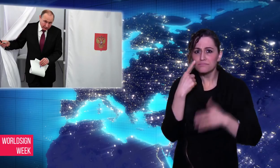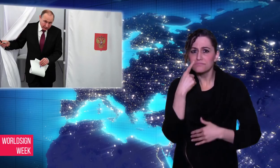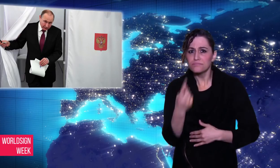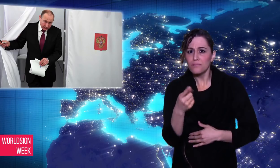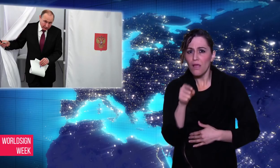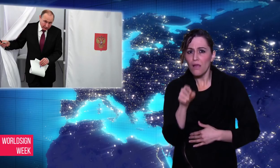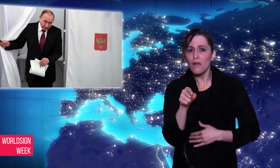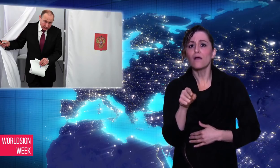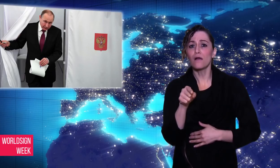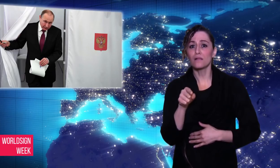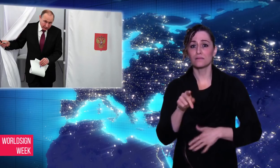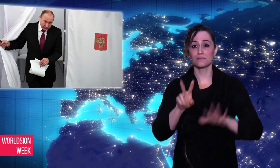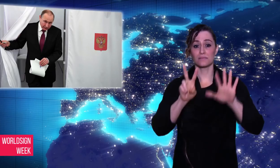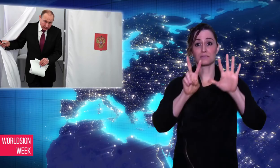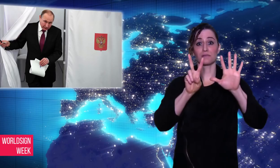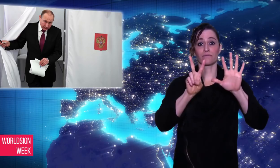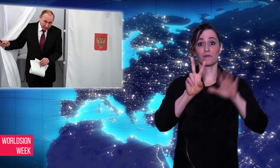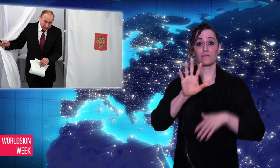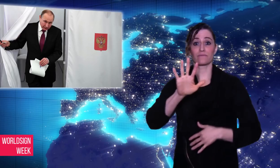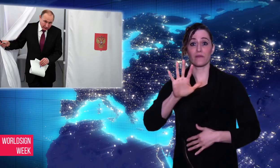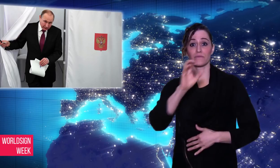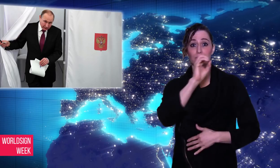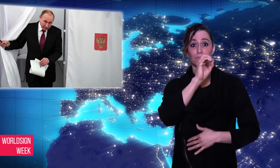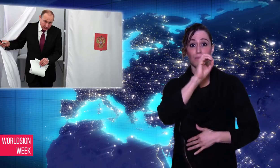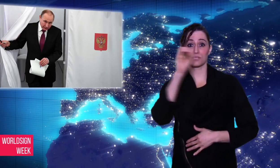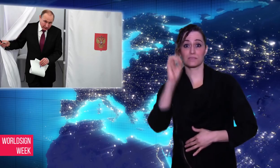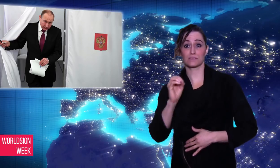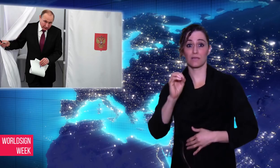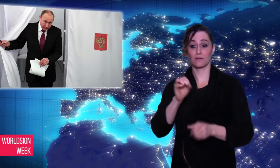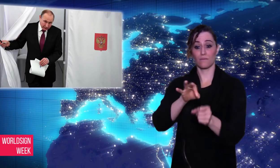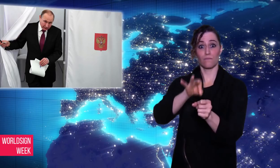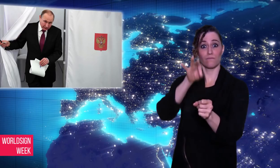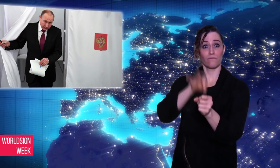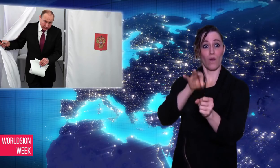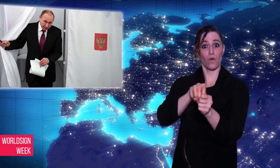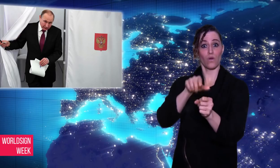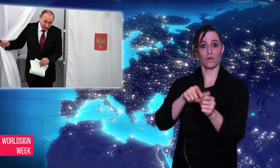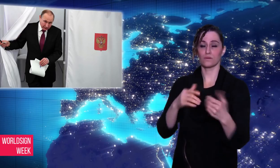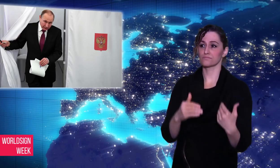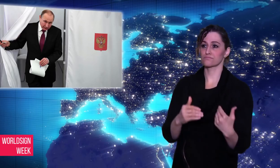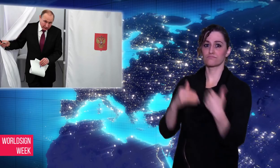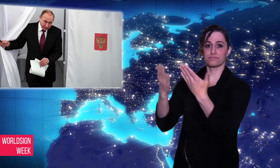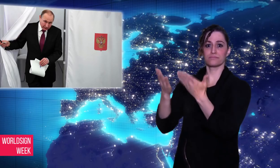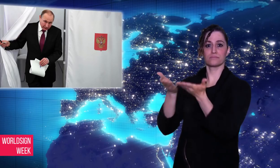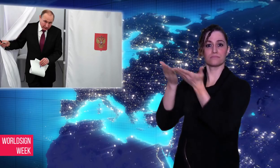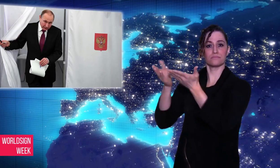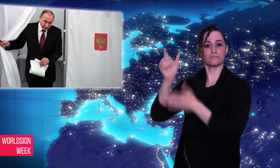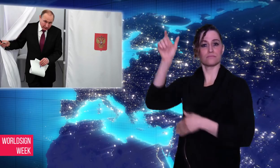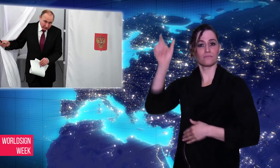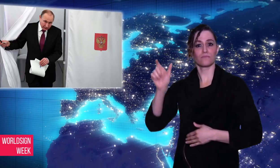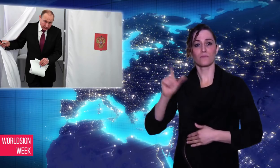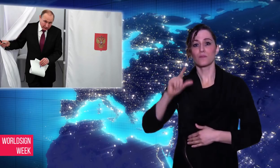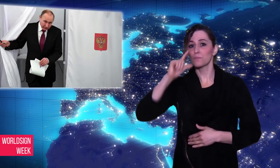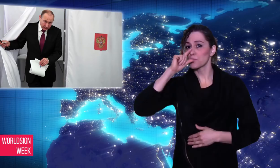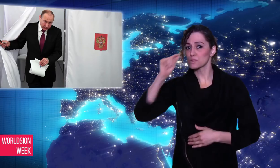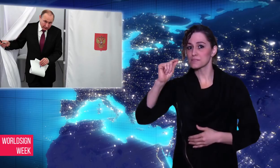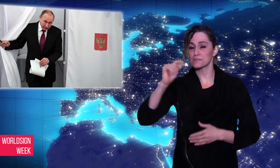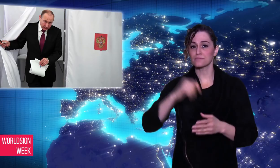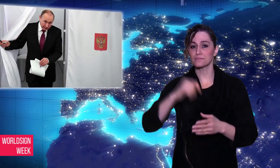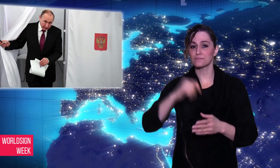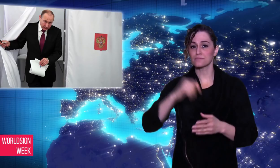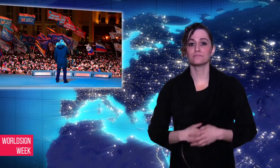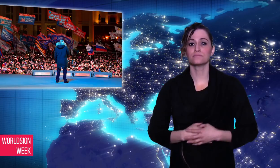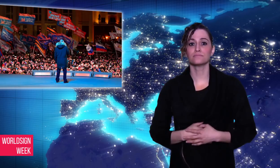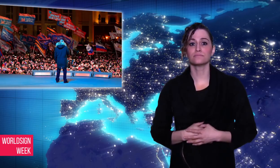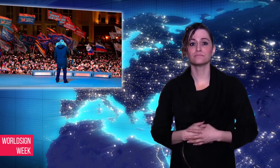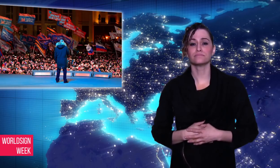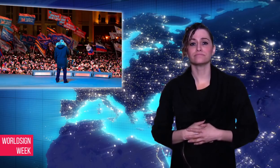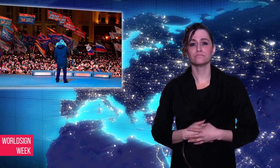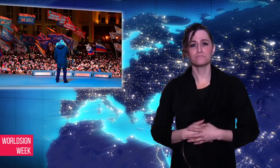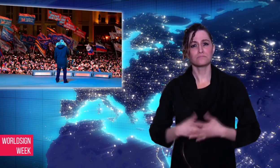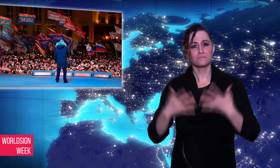75% percent of the votes. Reports were